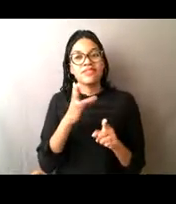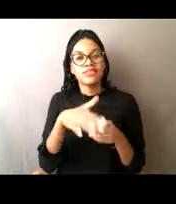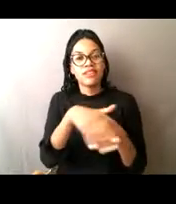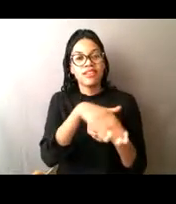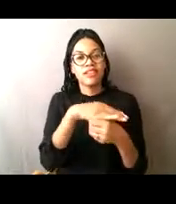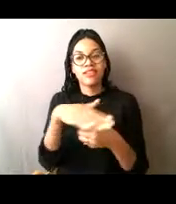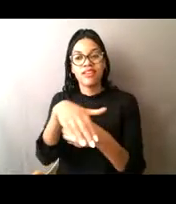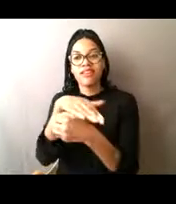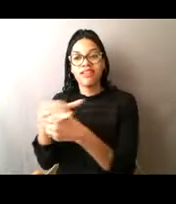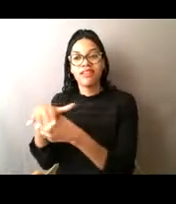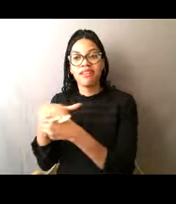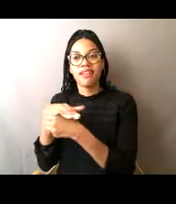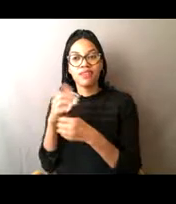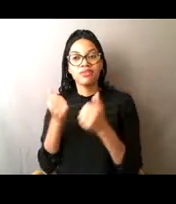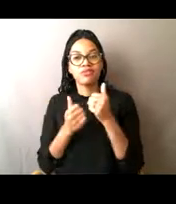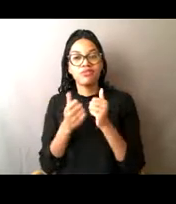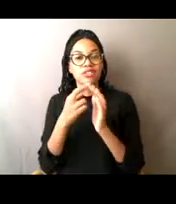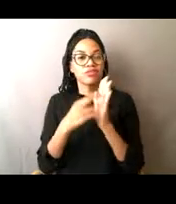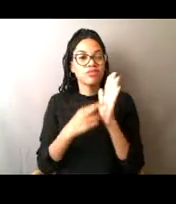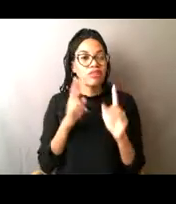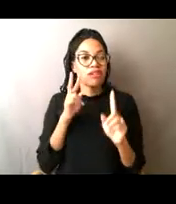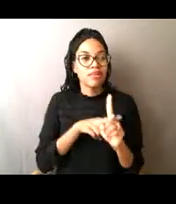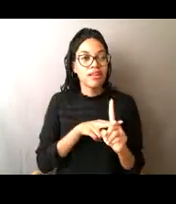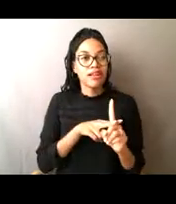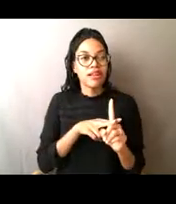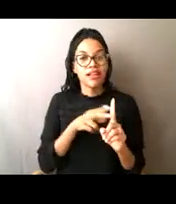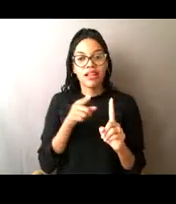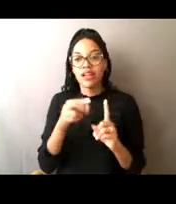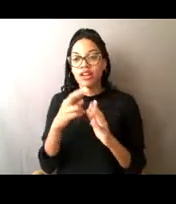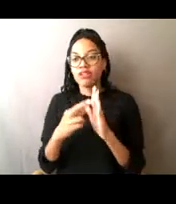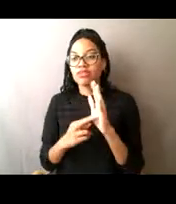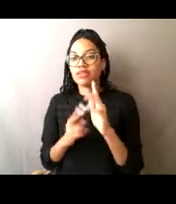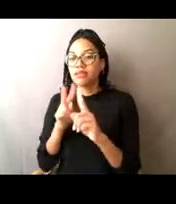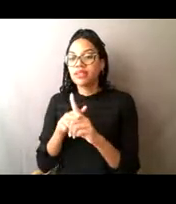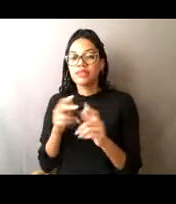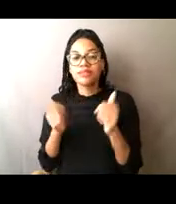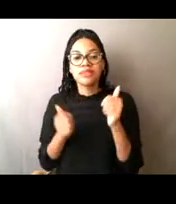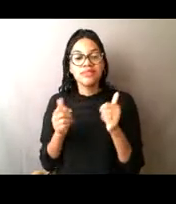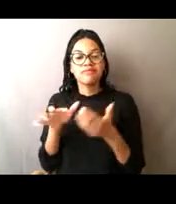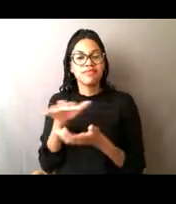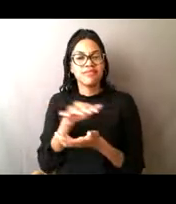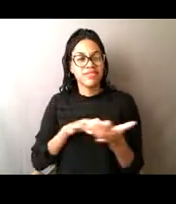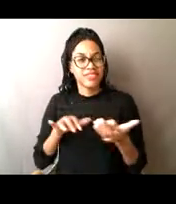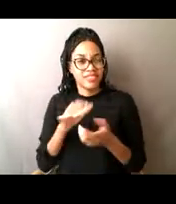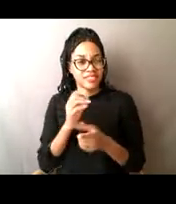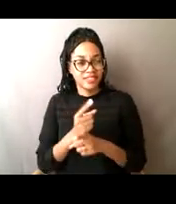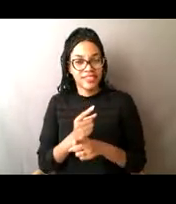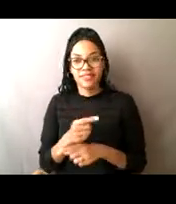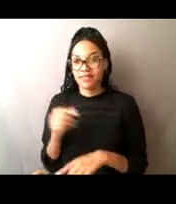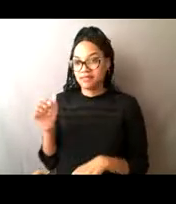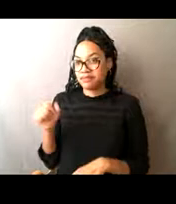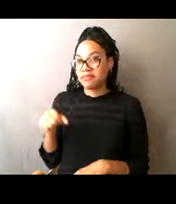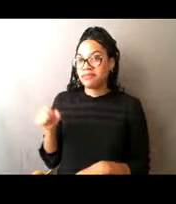as to which rules apply to which fisheries in which cases. Yeah. - Yeah, and I can answer